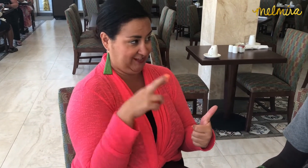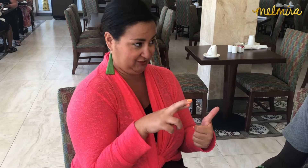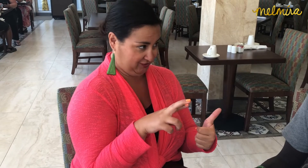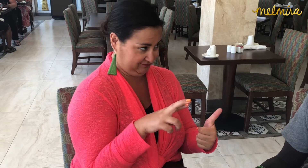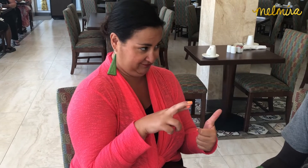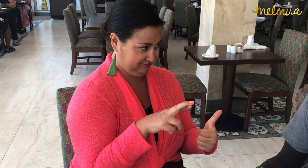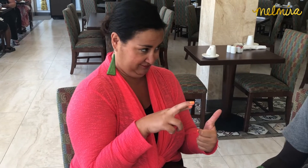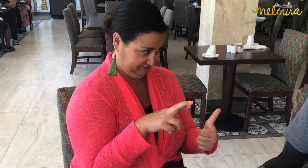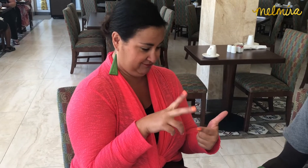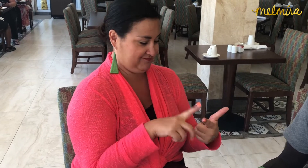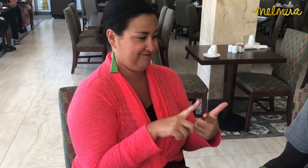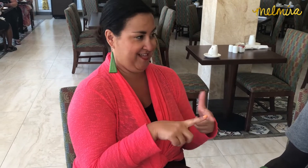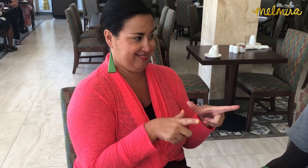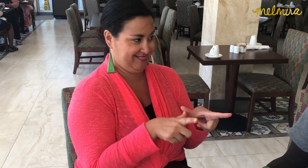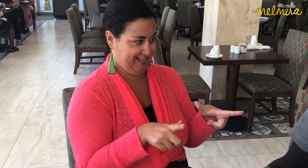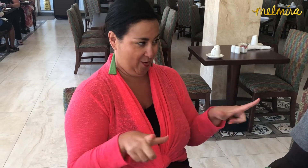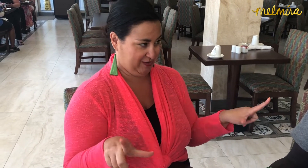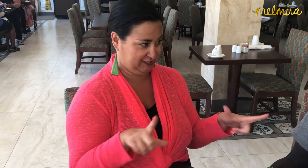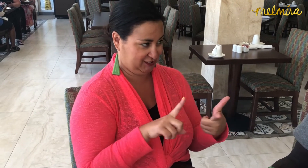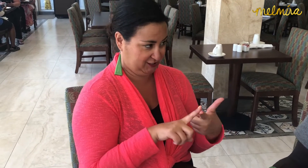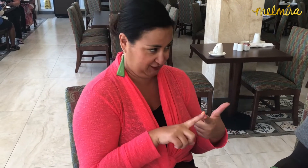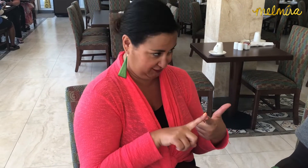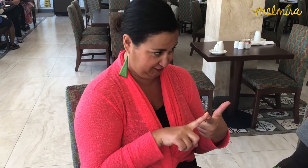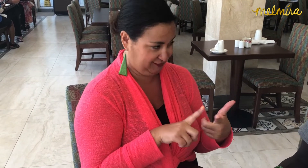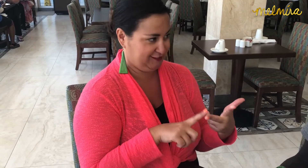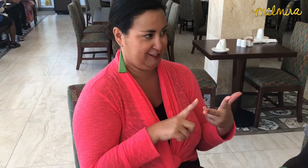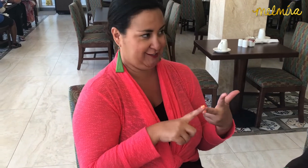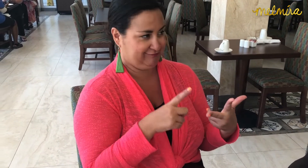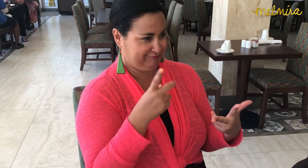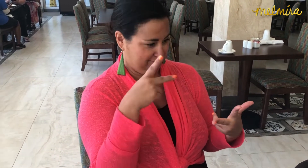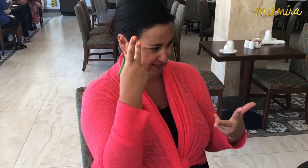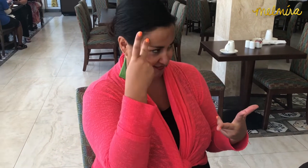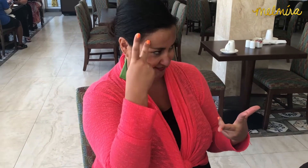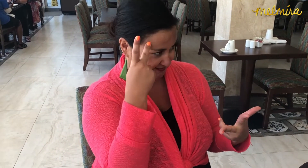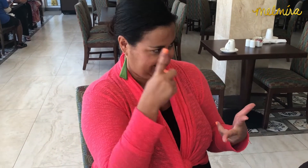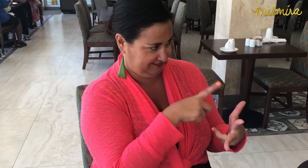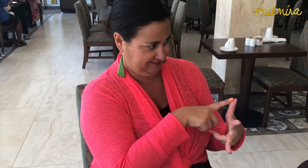language, religion, and politics.